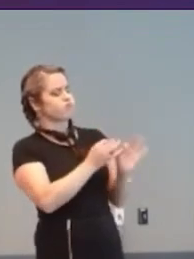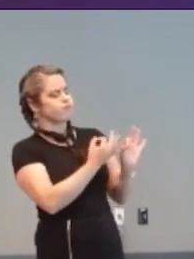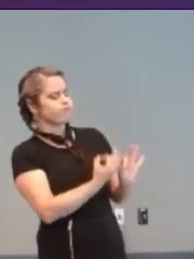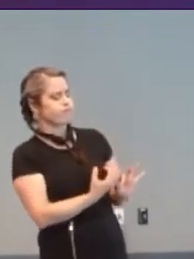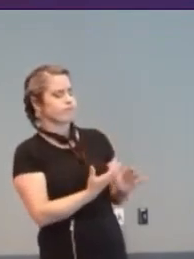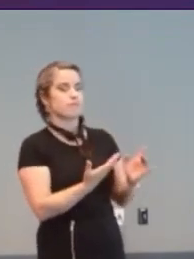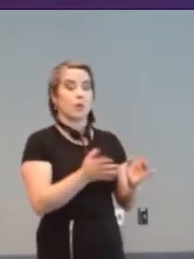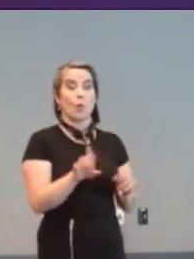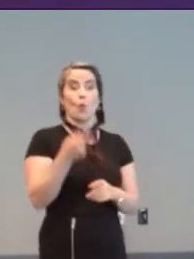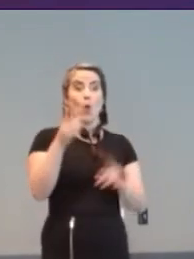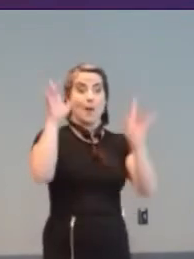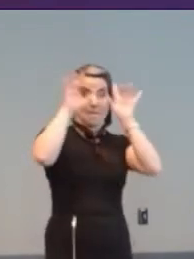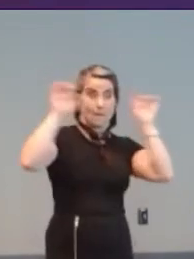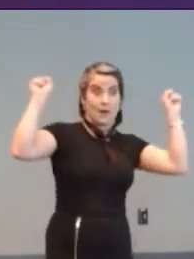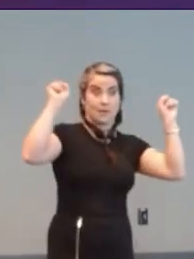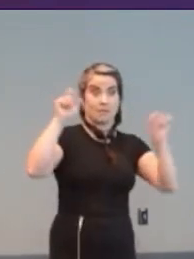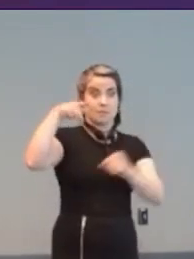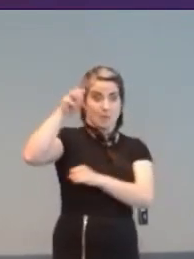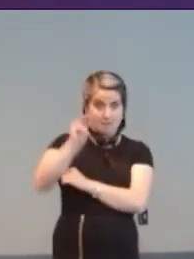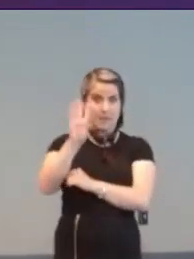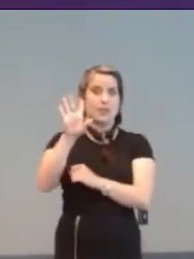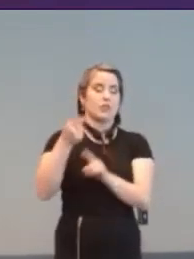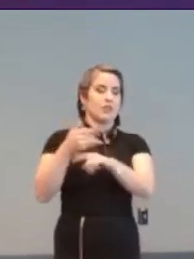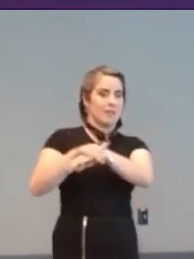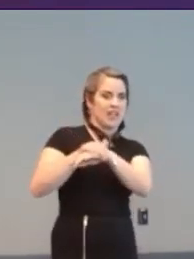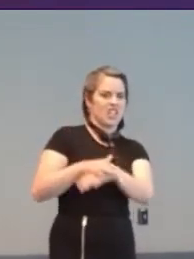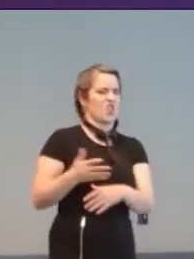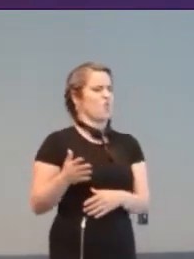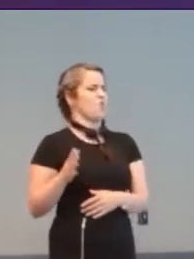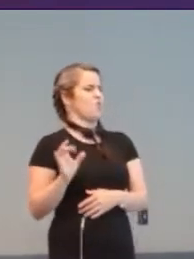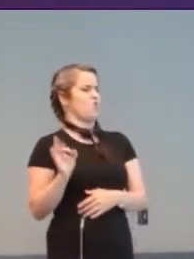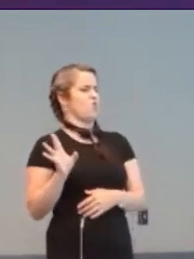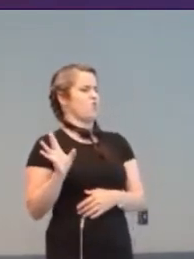a “squalid raffle”. The Archbishop of Canterbury said it was a “cold,